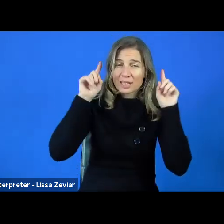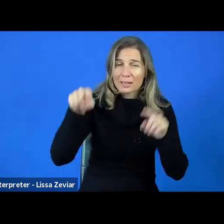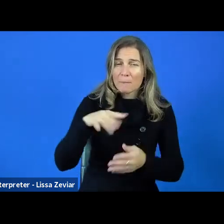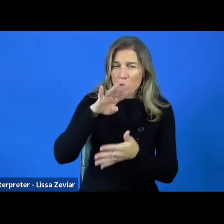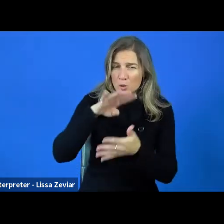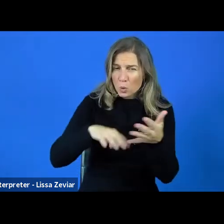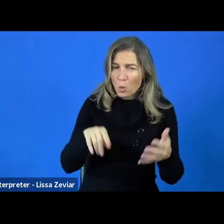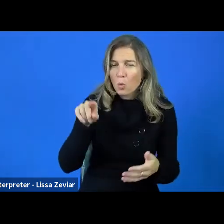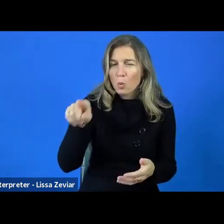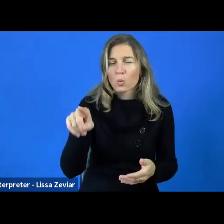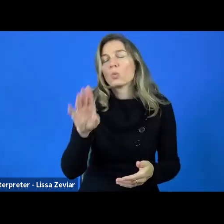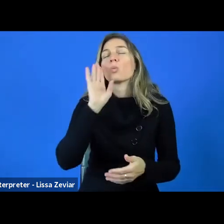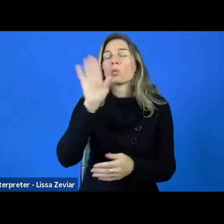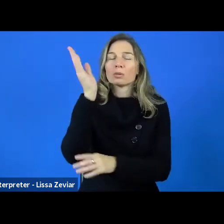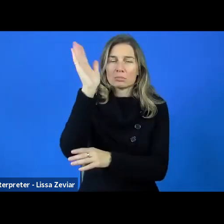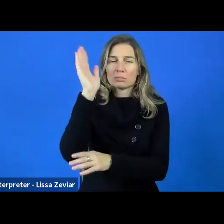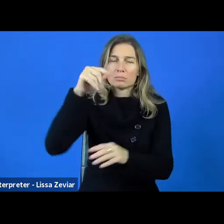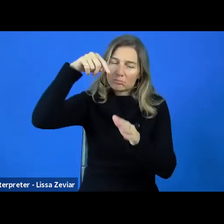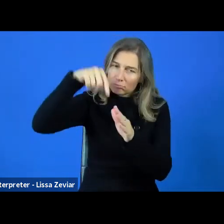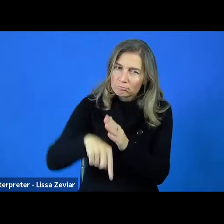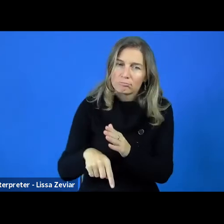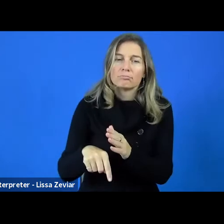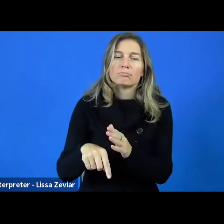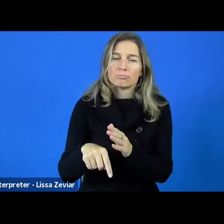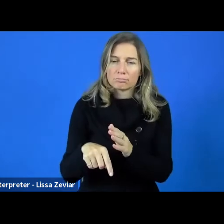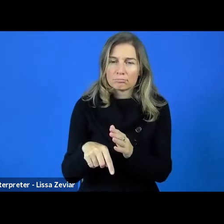she will present us more about the programme.